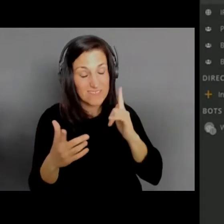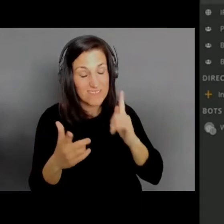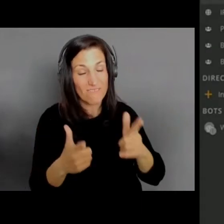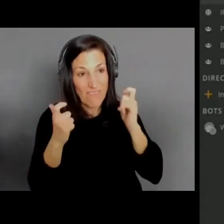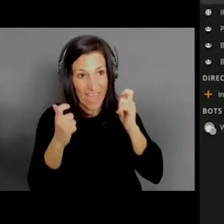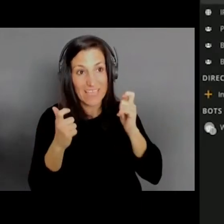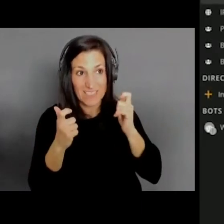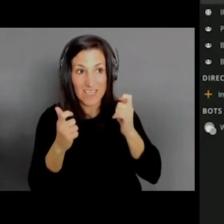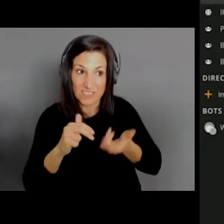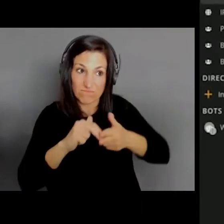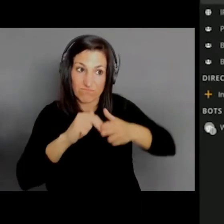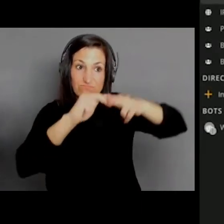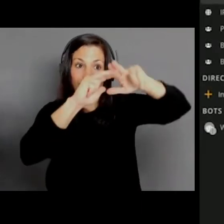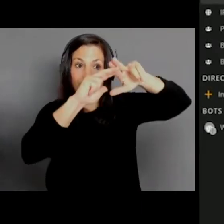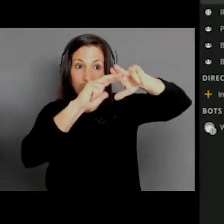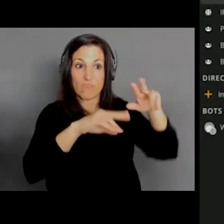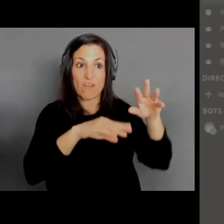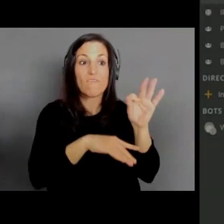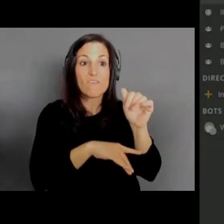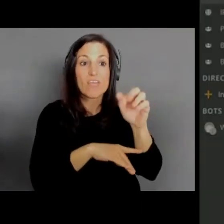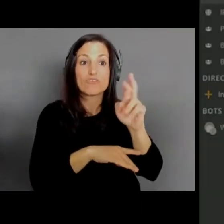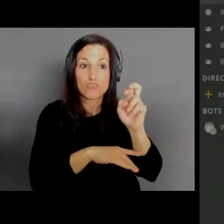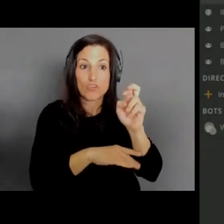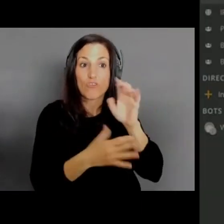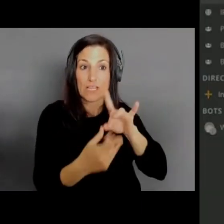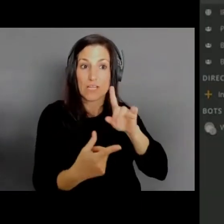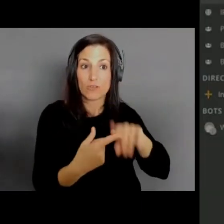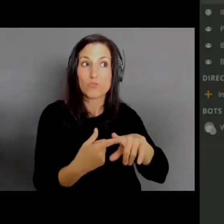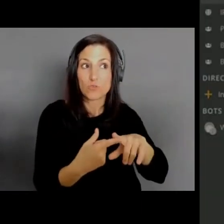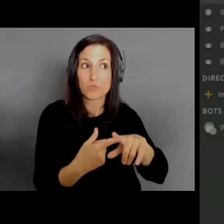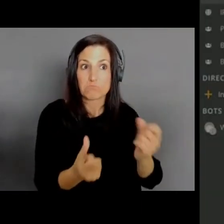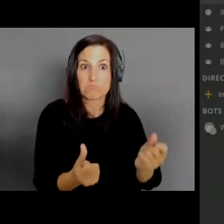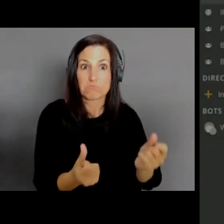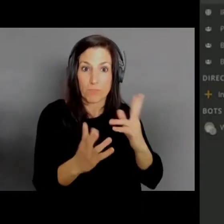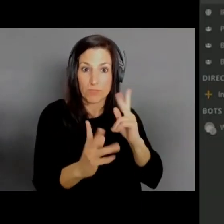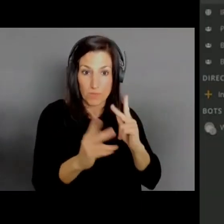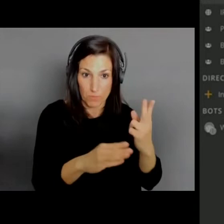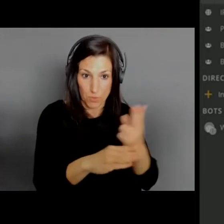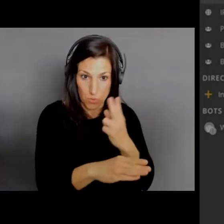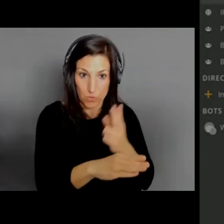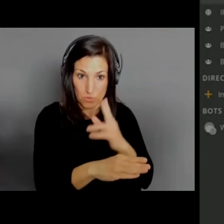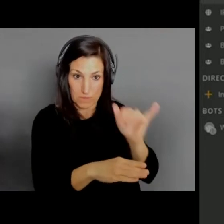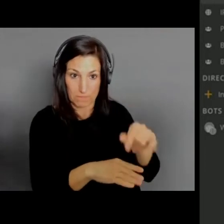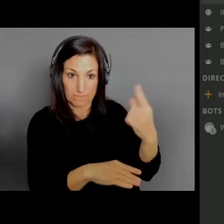And then, one of the things that's very interesting about end-to-end encryption is people think about it